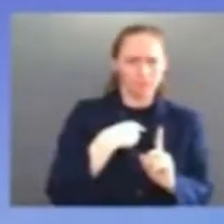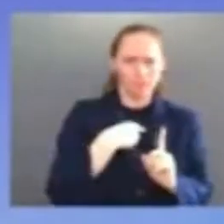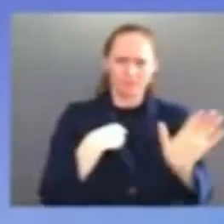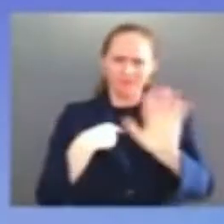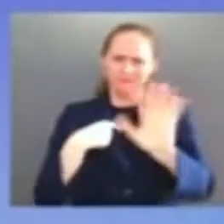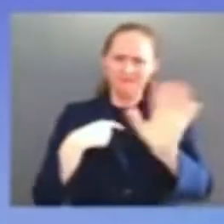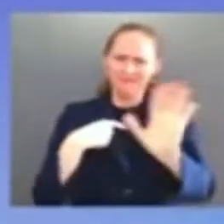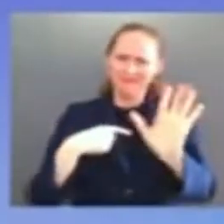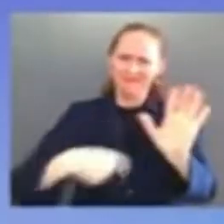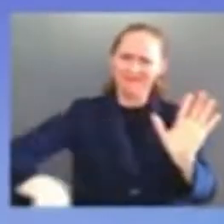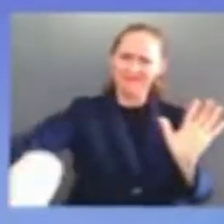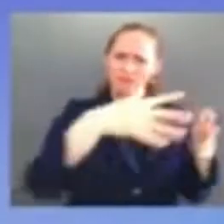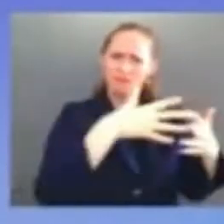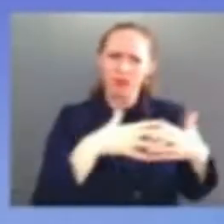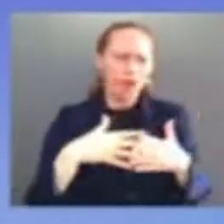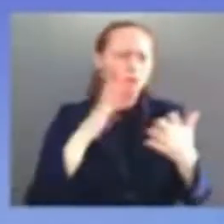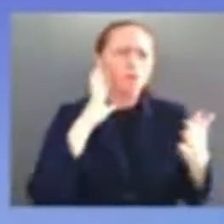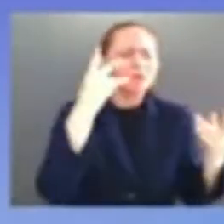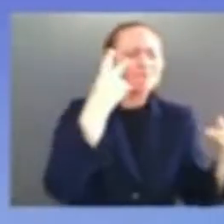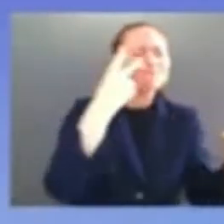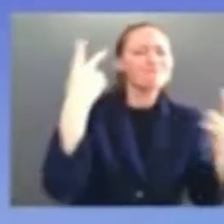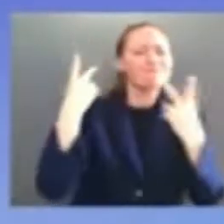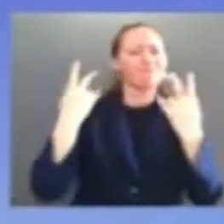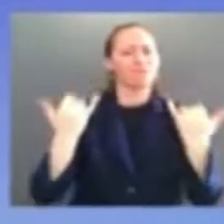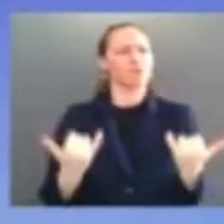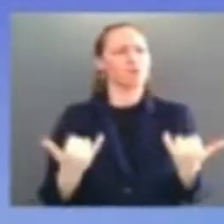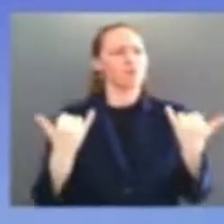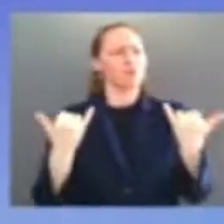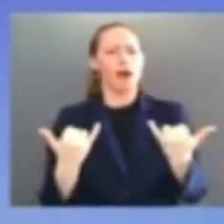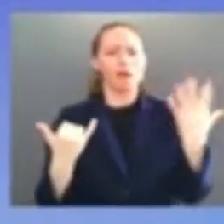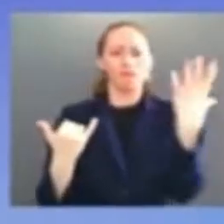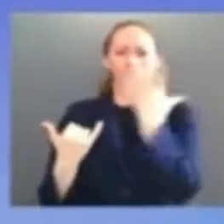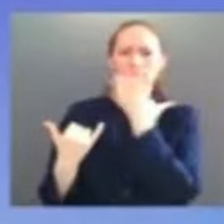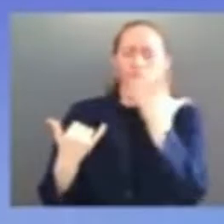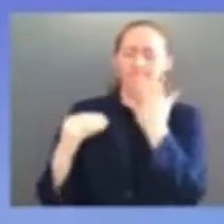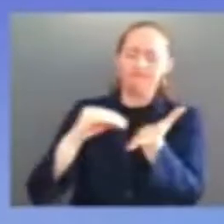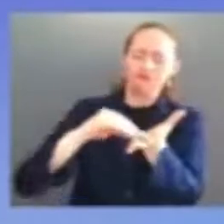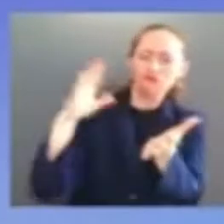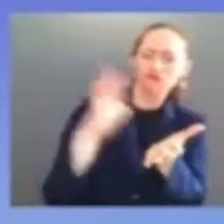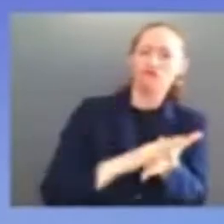with president ramaphosa south africa and he was talking about how the time that i